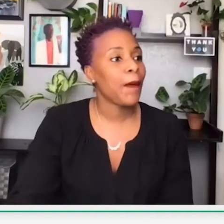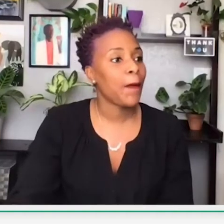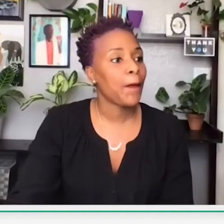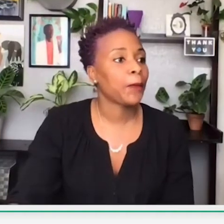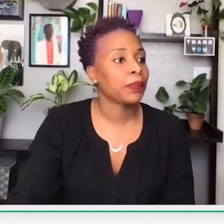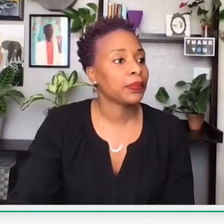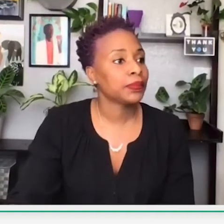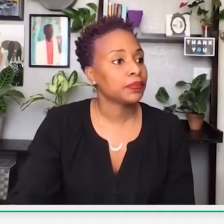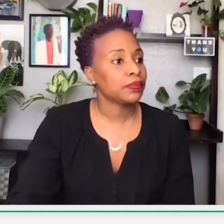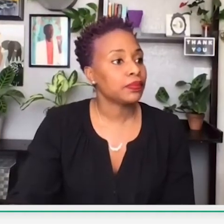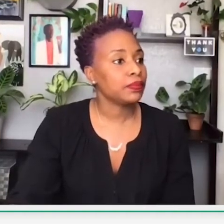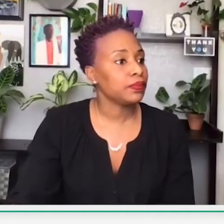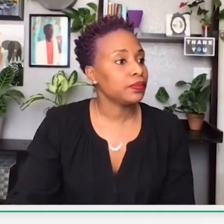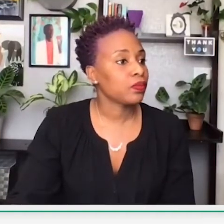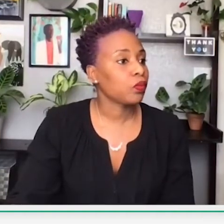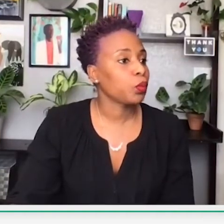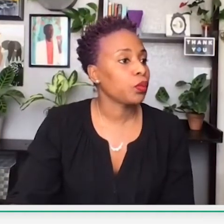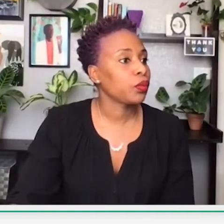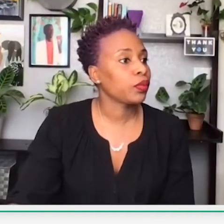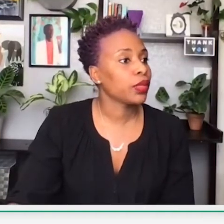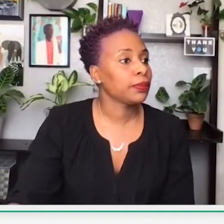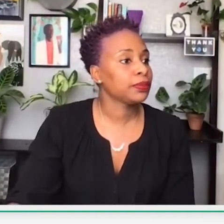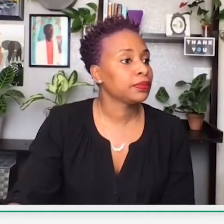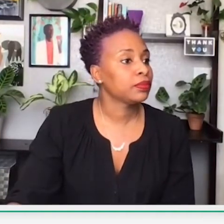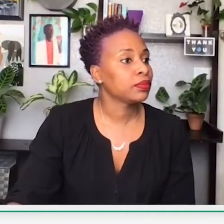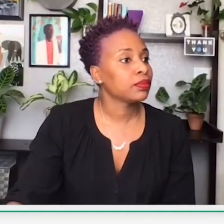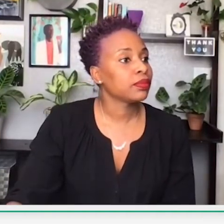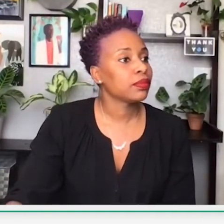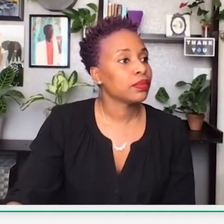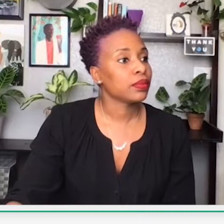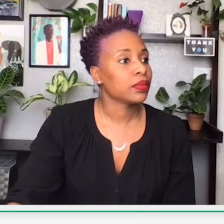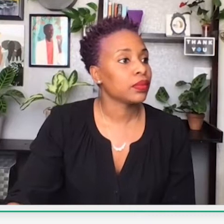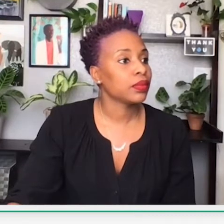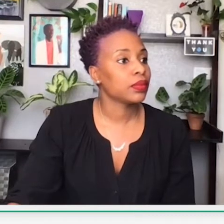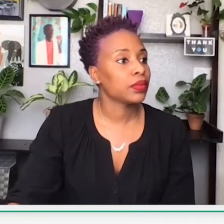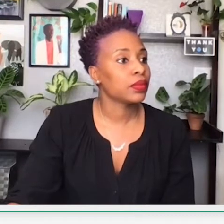so maybe you are still typing.